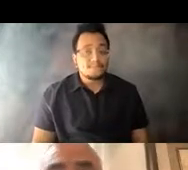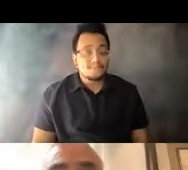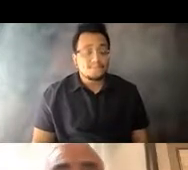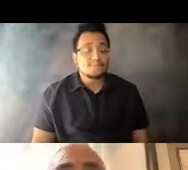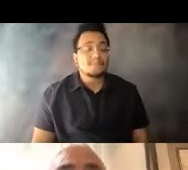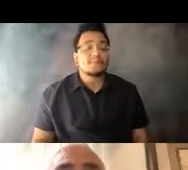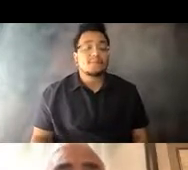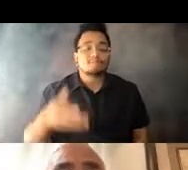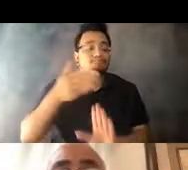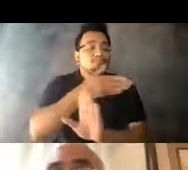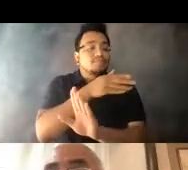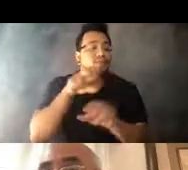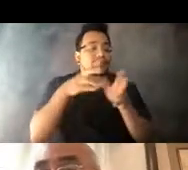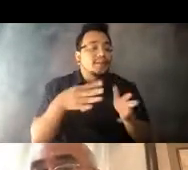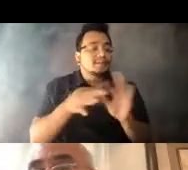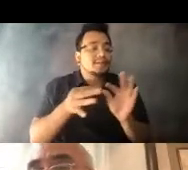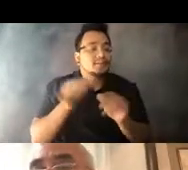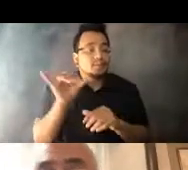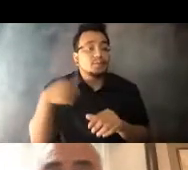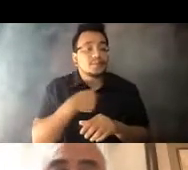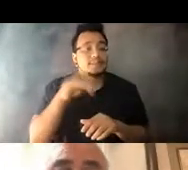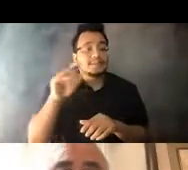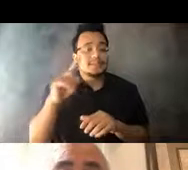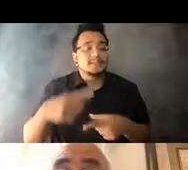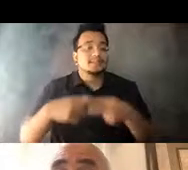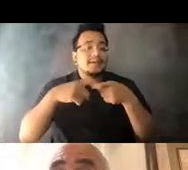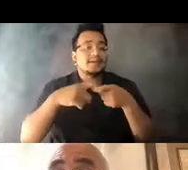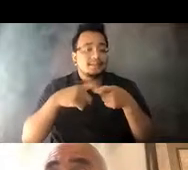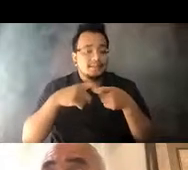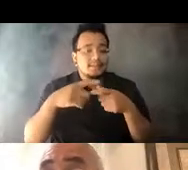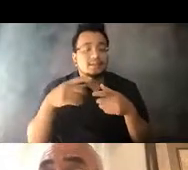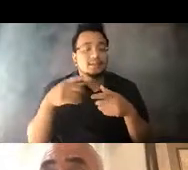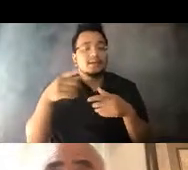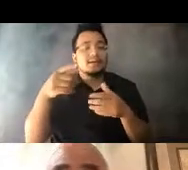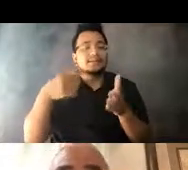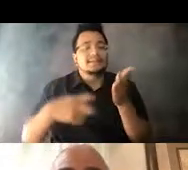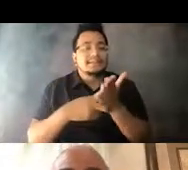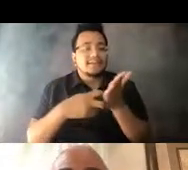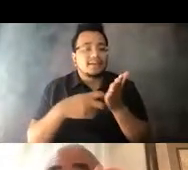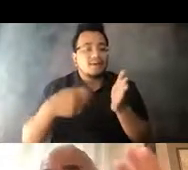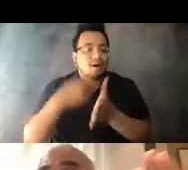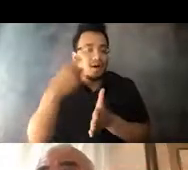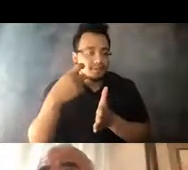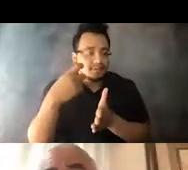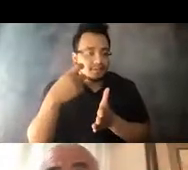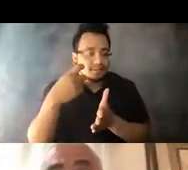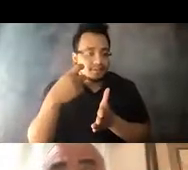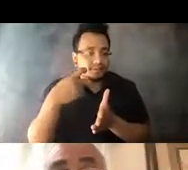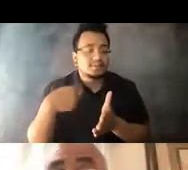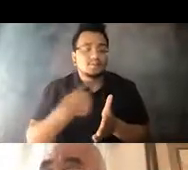earlier speakers is we suspended fares for over a year, 14:38:29 removing the burden of transportation fees for a ridership base hit particularly